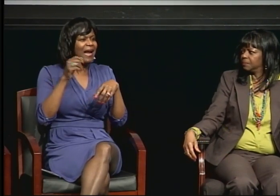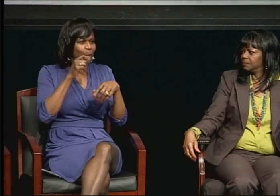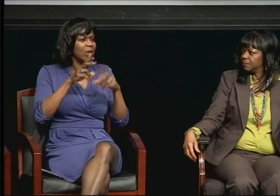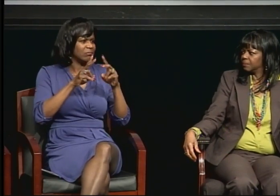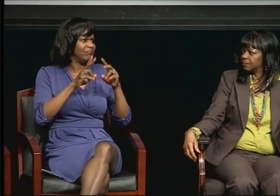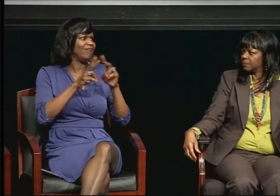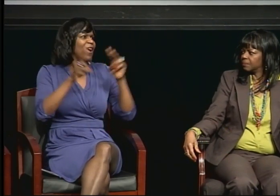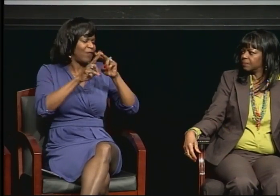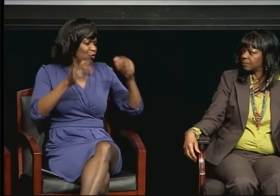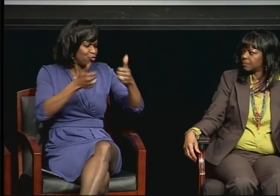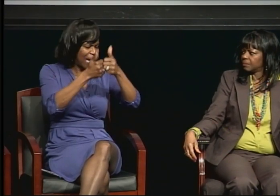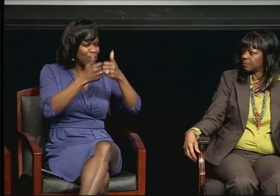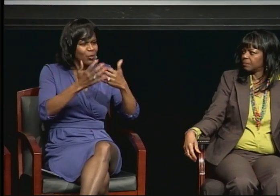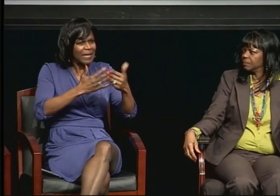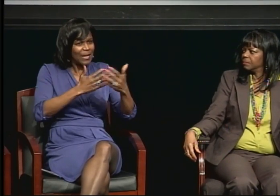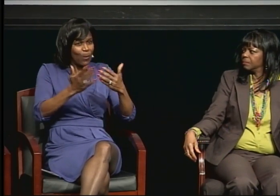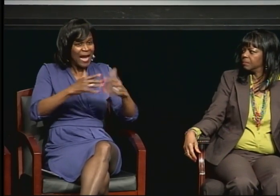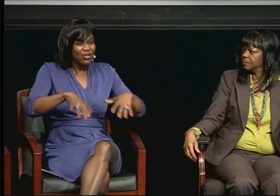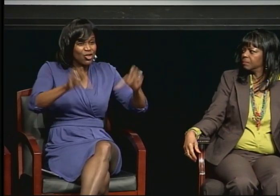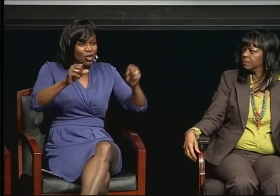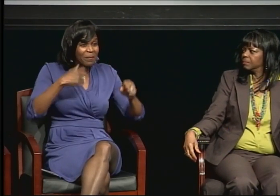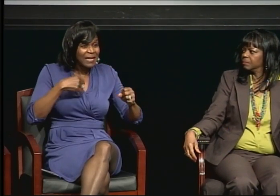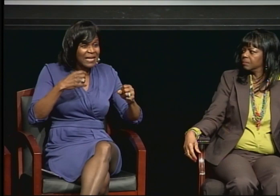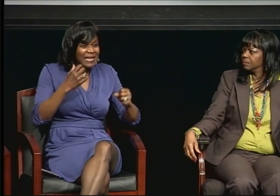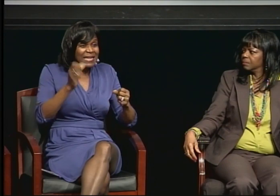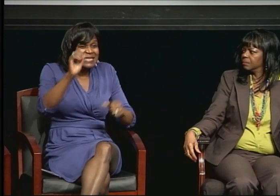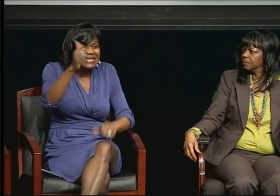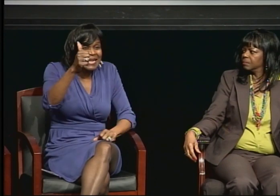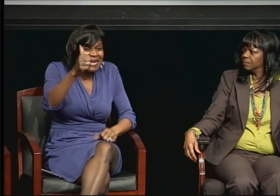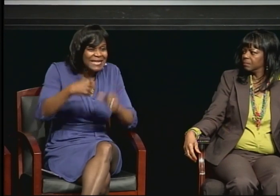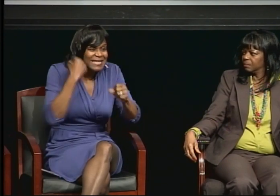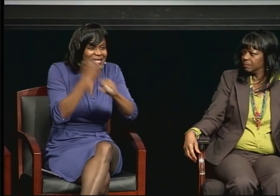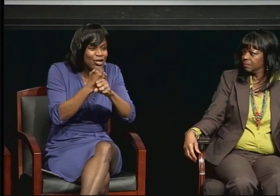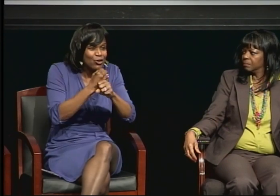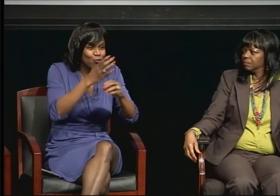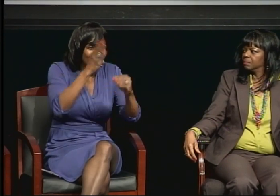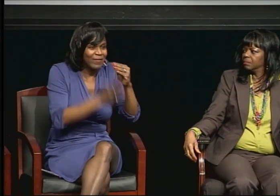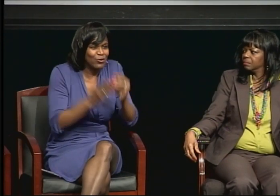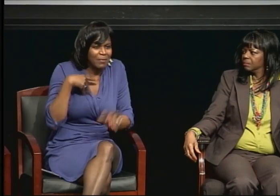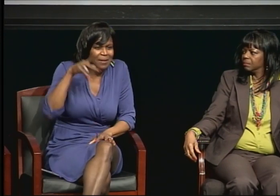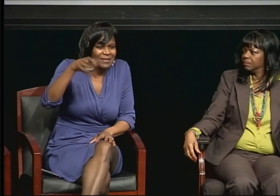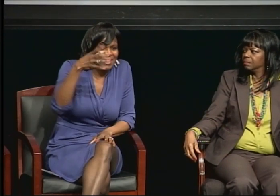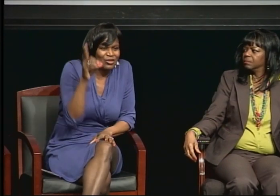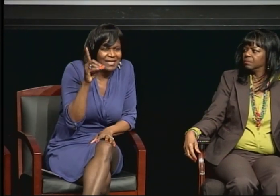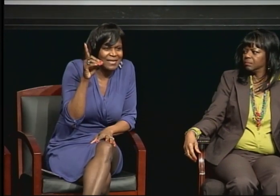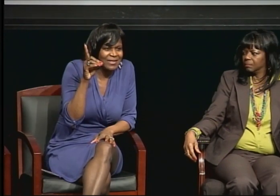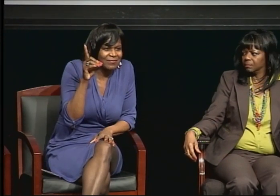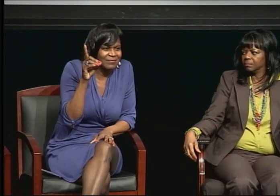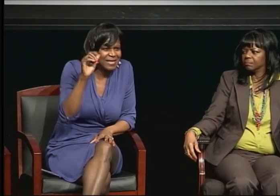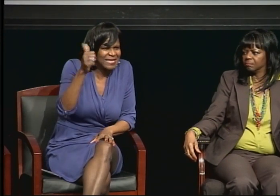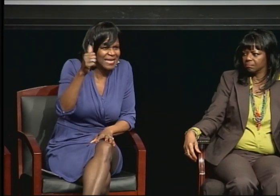Ten years. But I decided it did not matter. I remember when I started the program, I wasn't married.